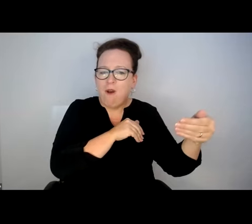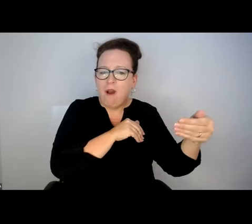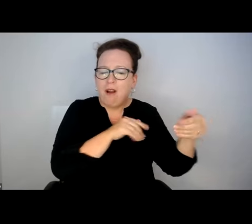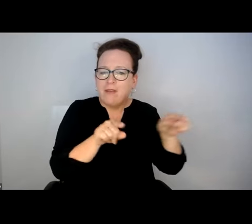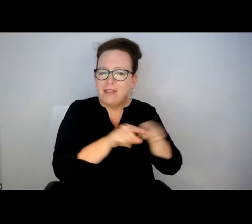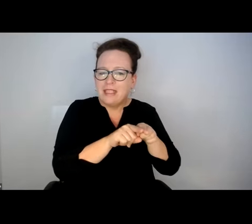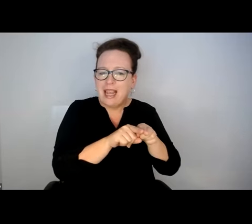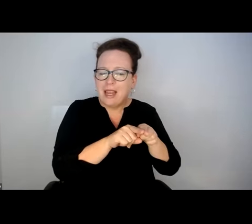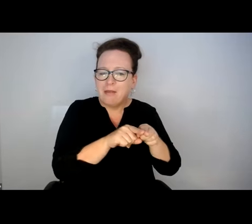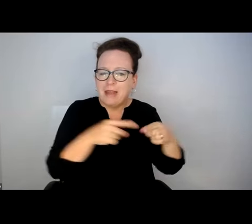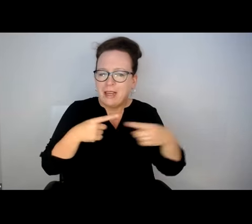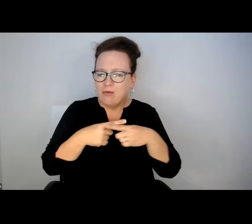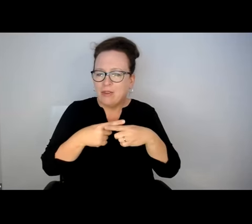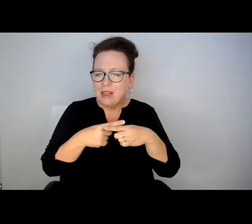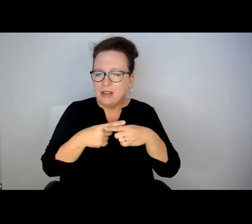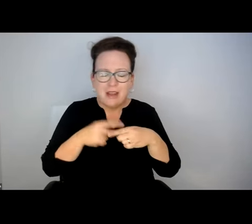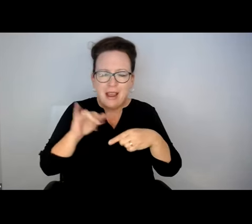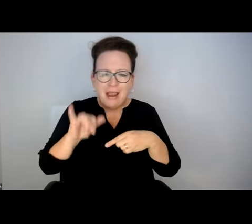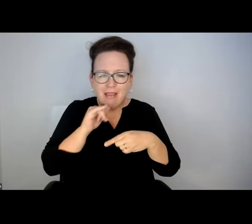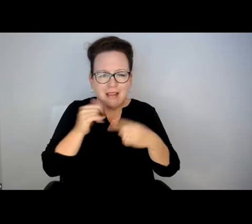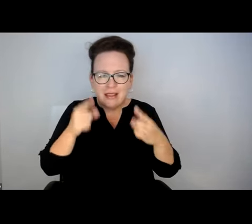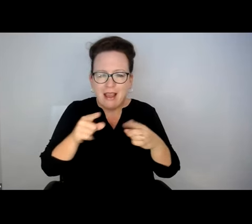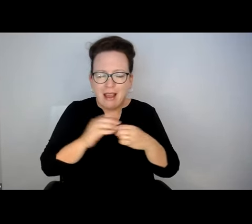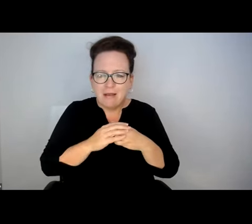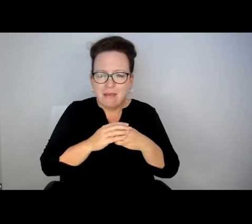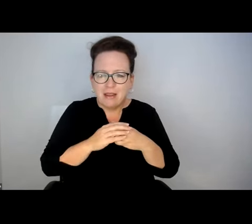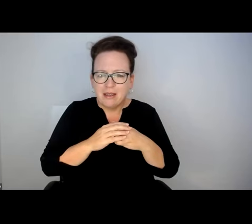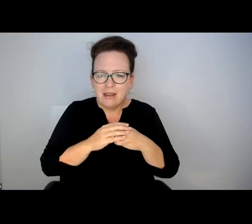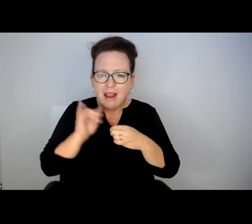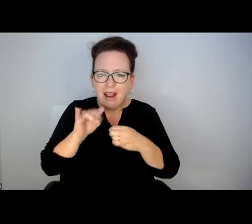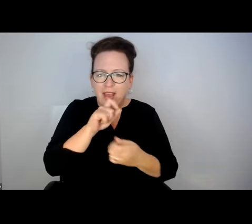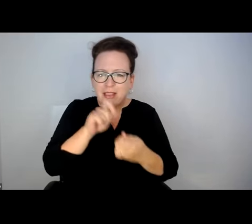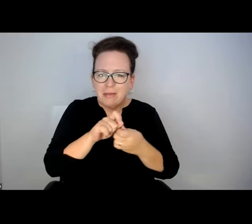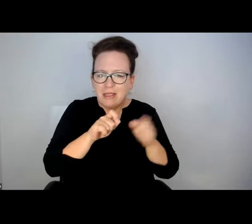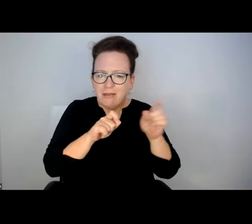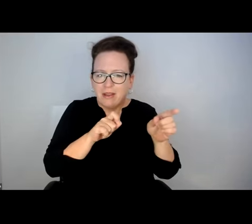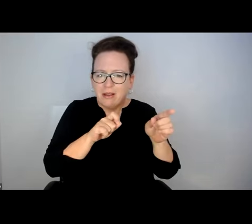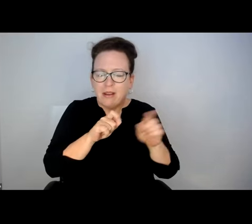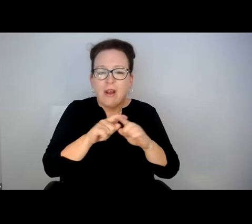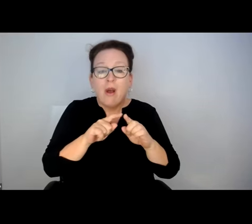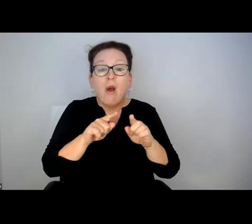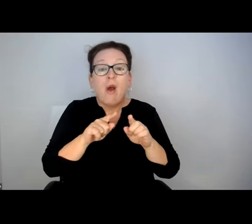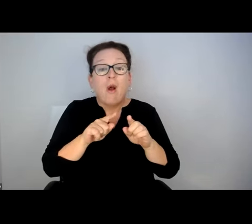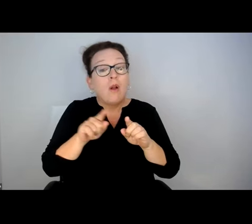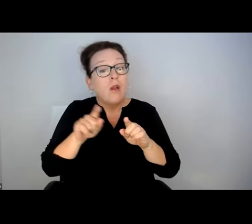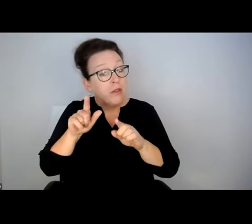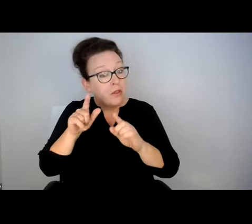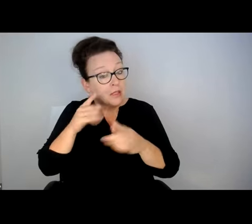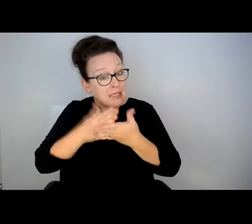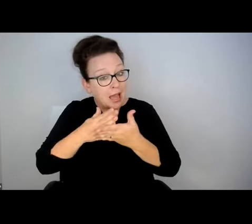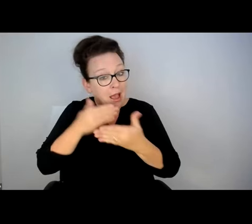WITH THE BUS STOP ON THE NEAR SIDE OR THE FAR SIDE OF THE SAME INTERSECTION. THAT IS NOT HAPPENING AT THE